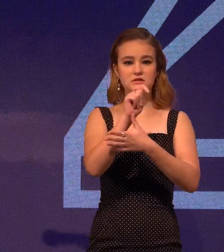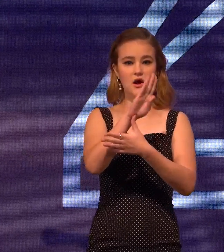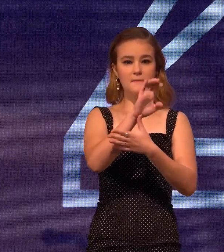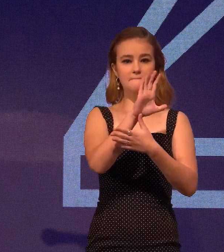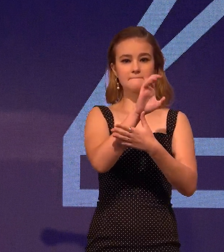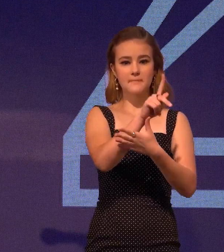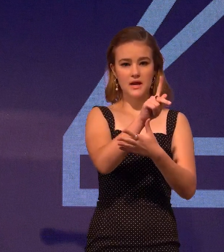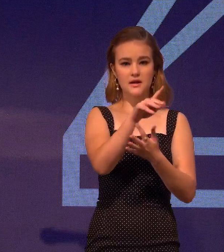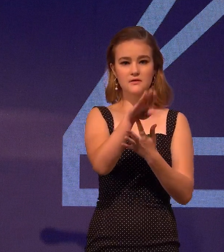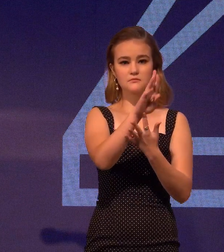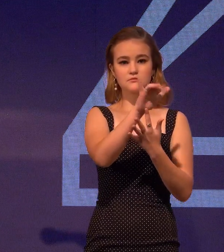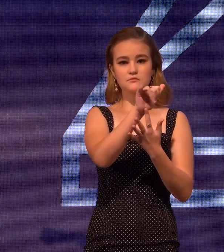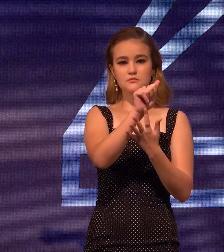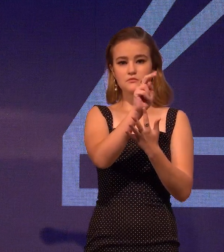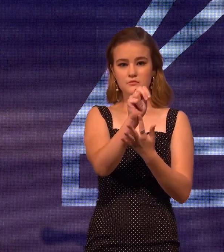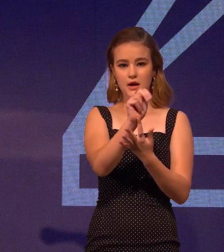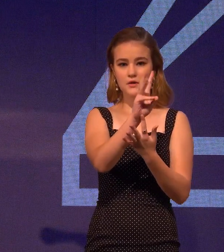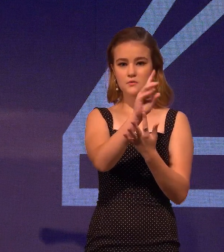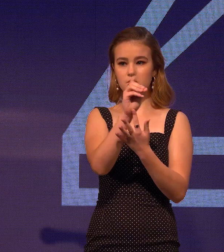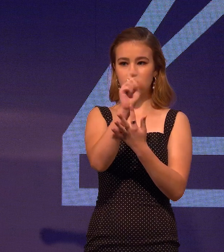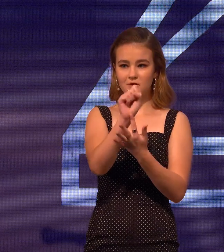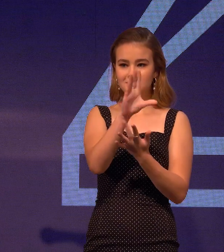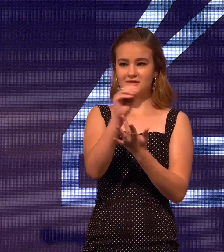I'll be presenting the award to Brian Woods,